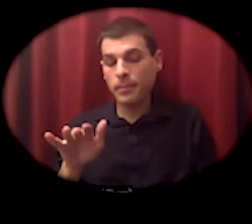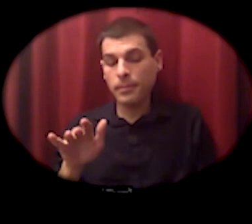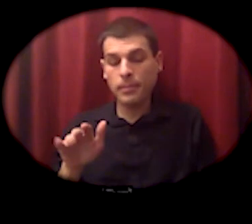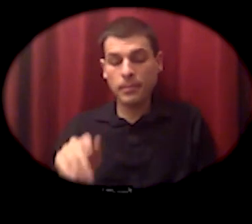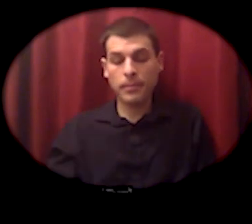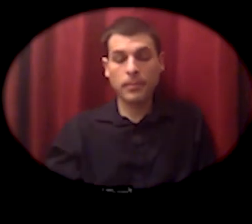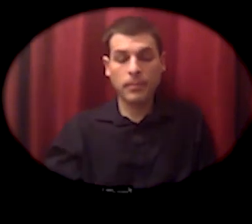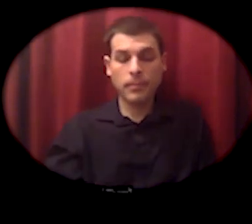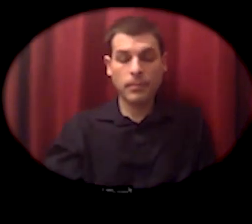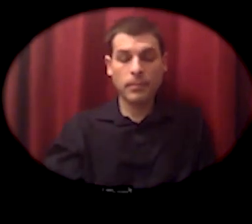the permanent real estate